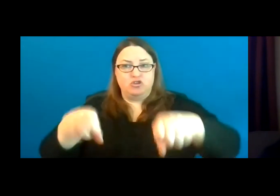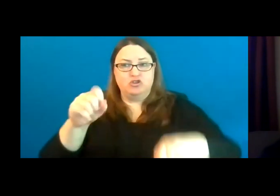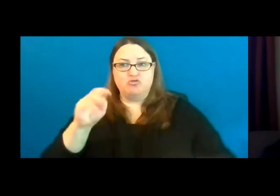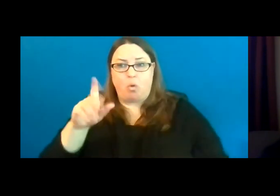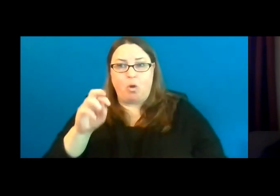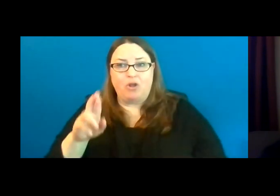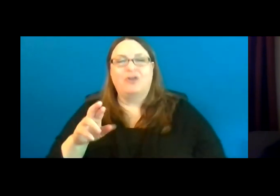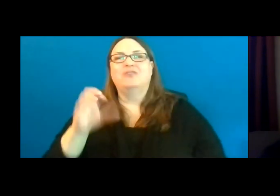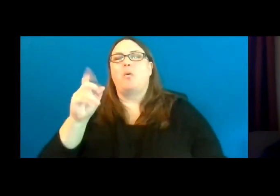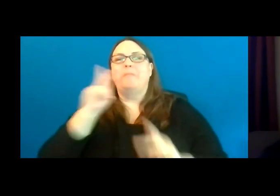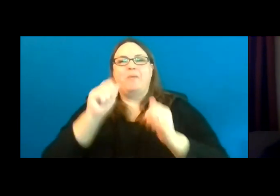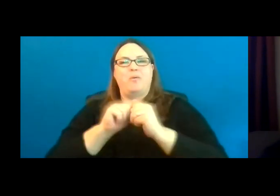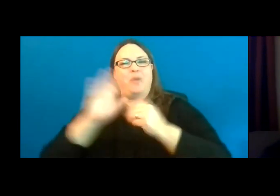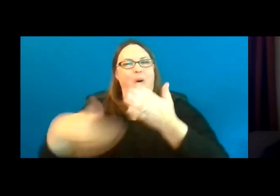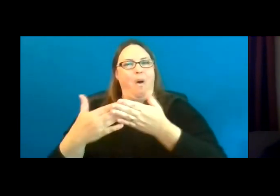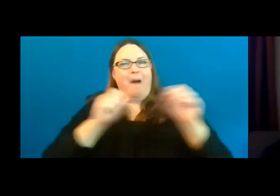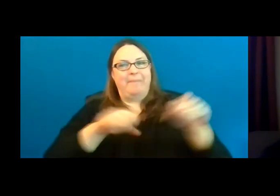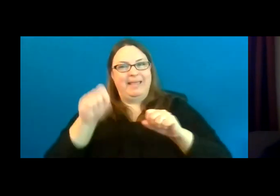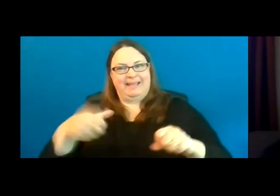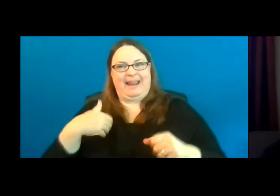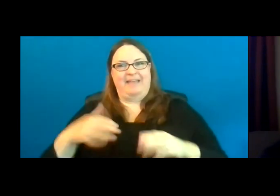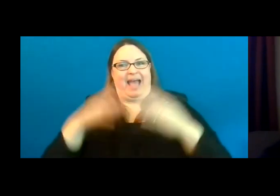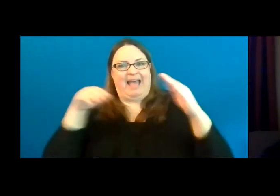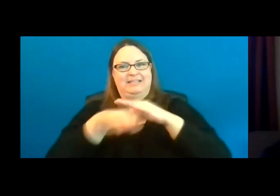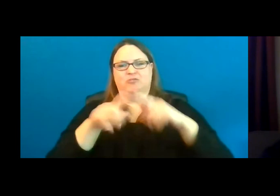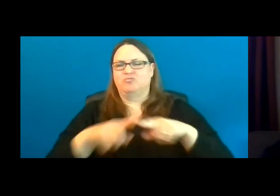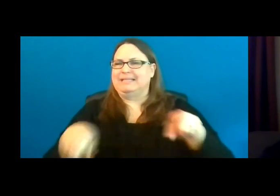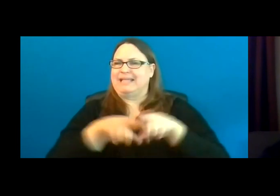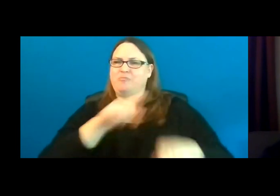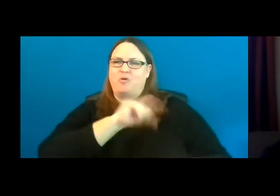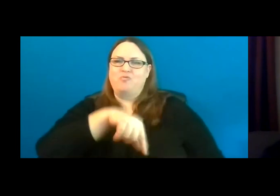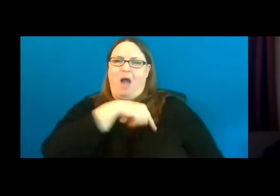of all abilities can have access to the same quality of natural resources.